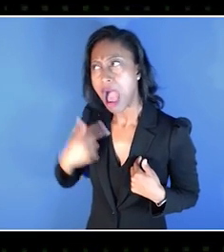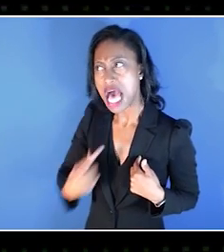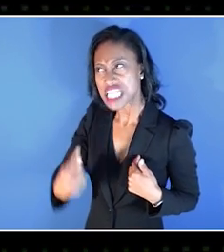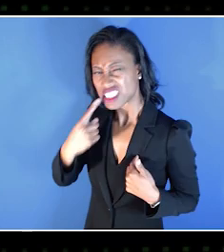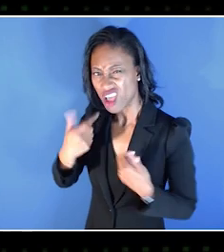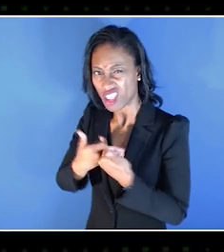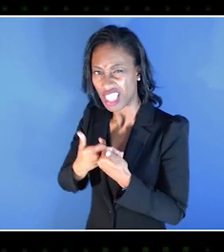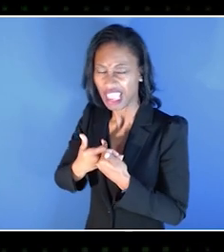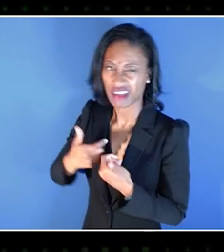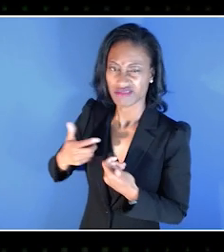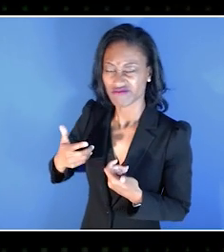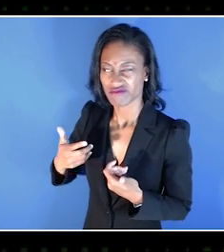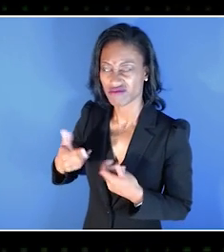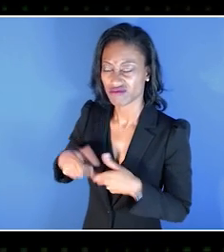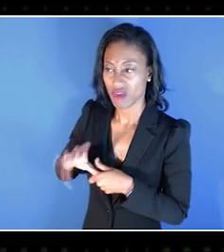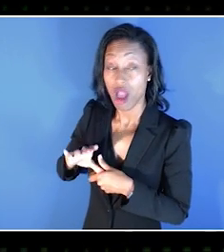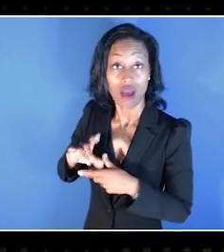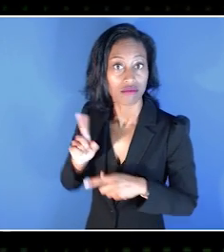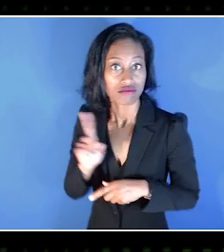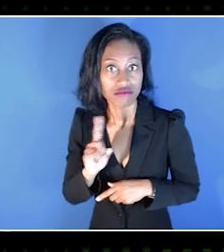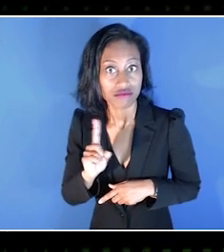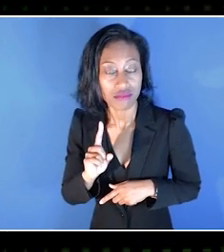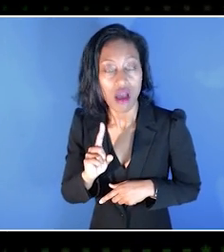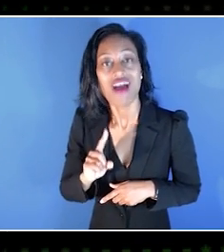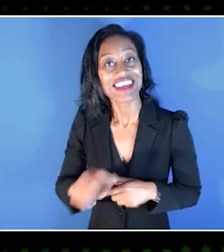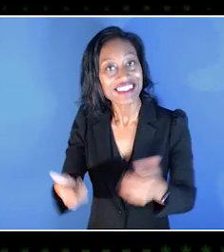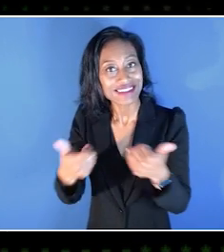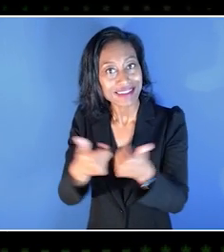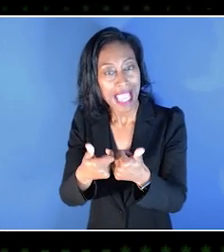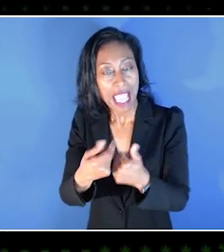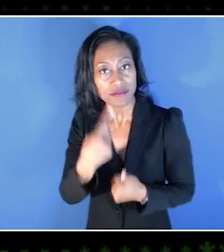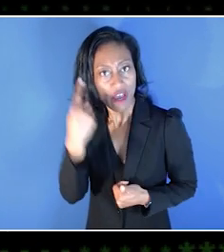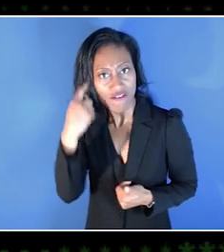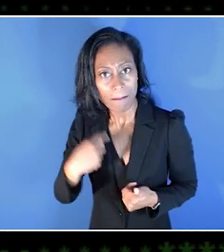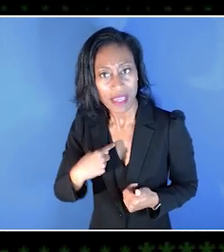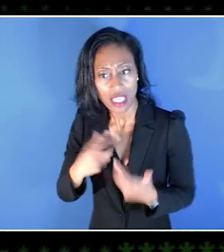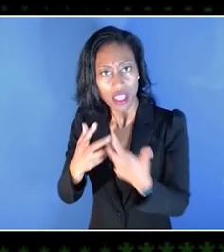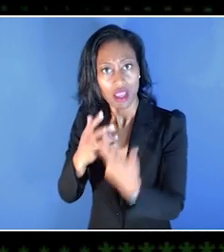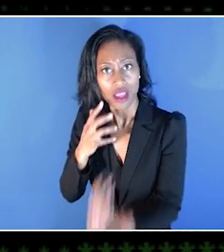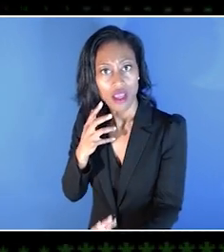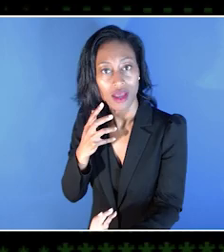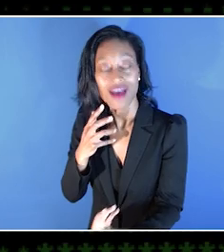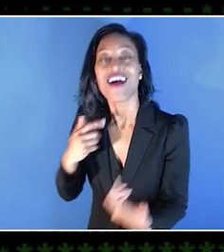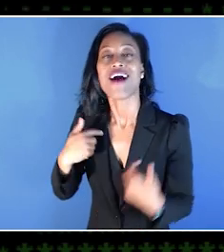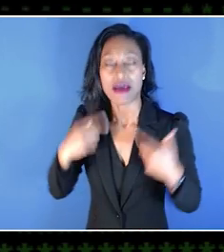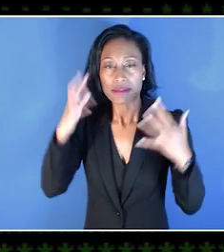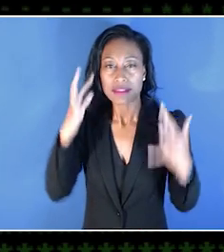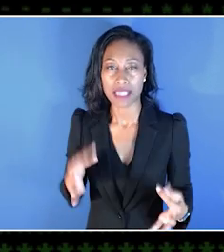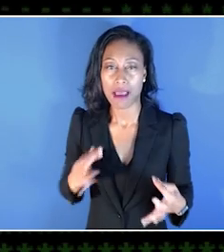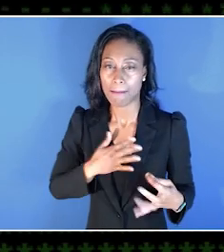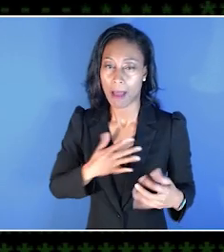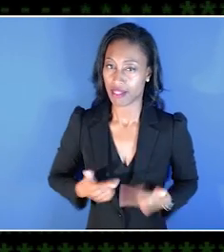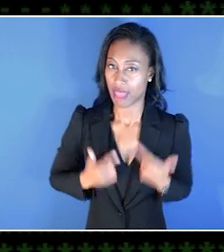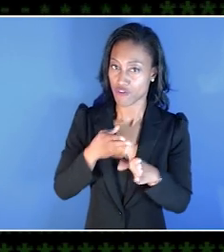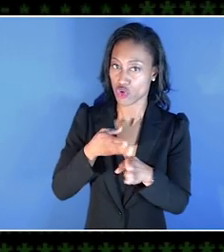But in reality it was that gaming sucked for me. So more or less, I decided to dedicate my career and my life to accessibility,